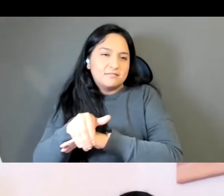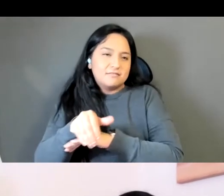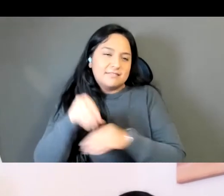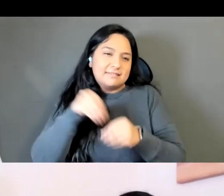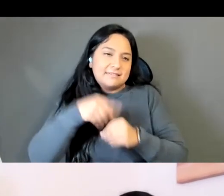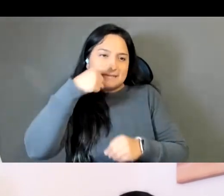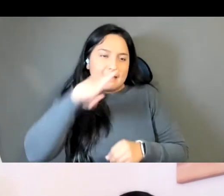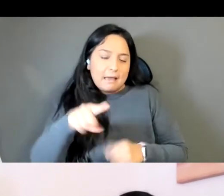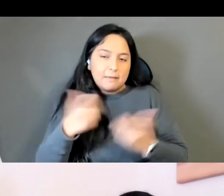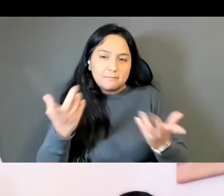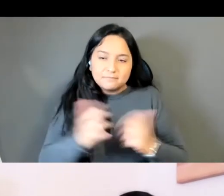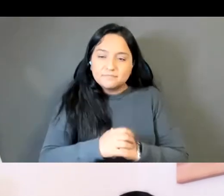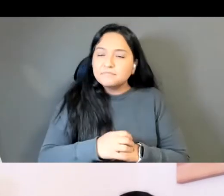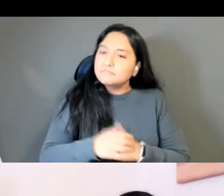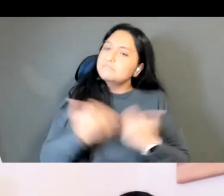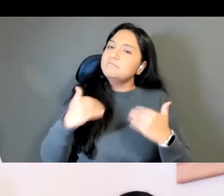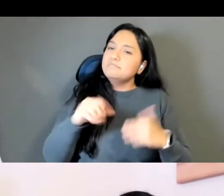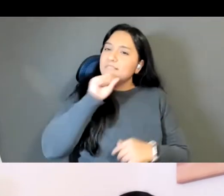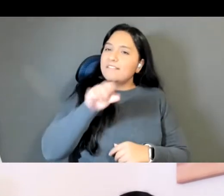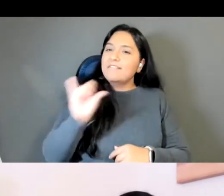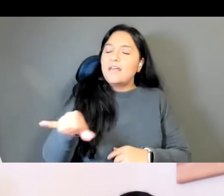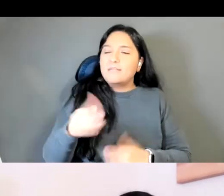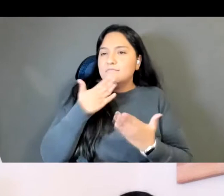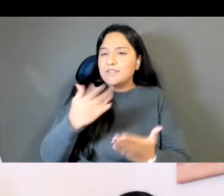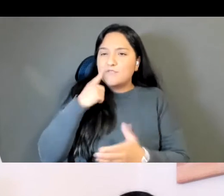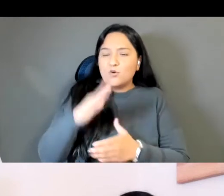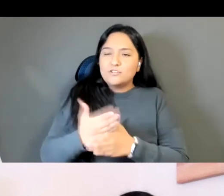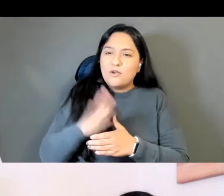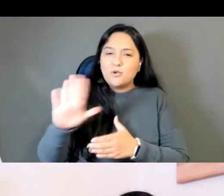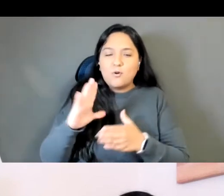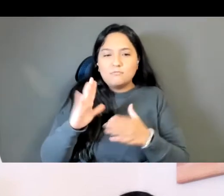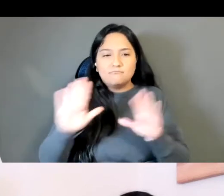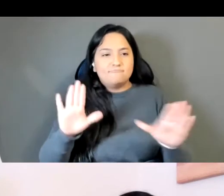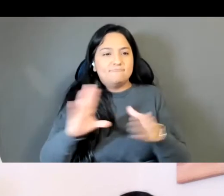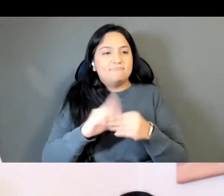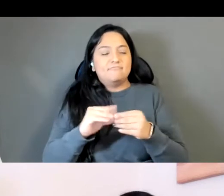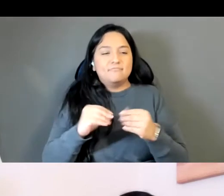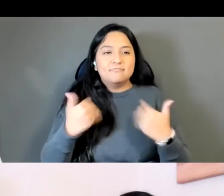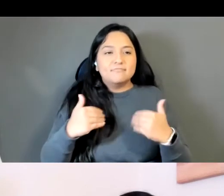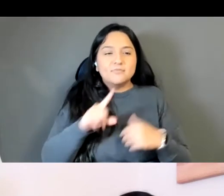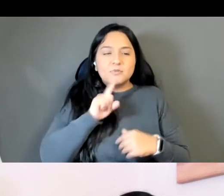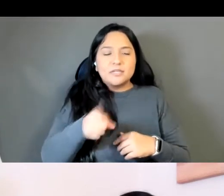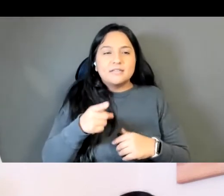Lily Philpott Thank you so much for sharing that and I am so thrilled that your relatives and your your mothers are here.